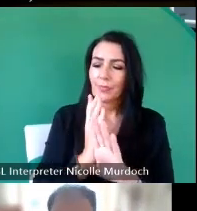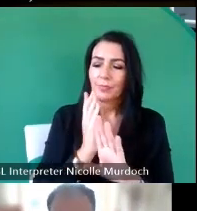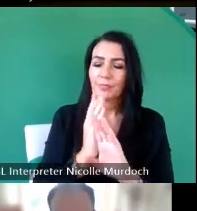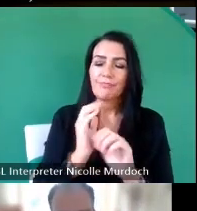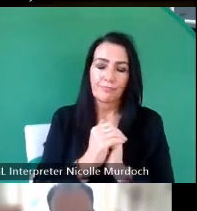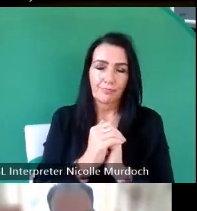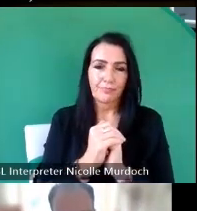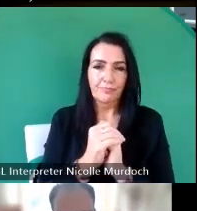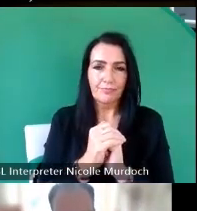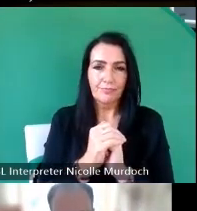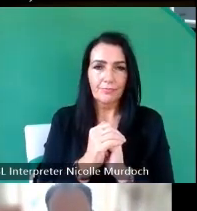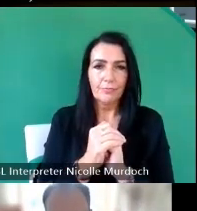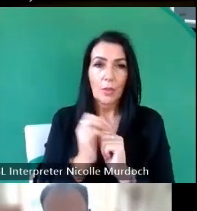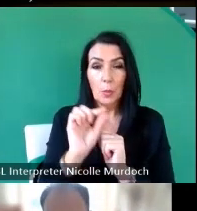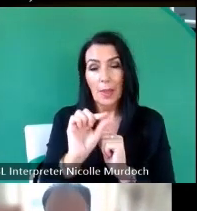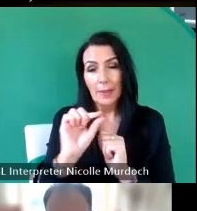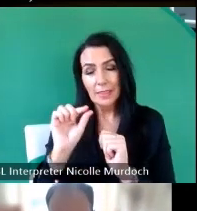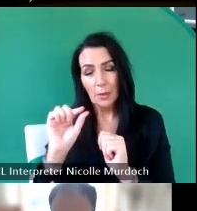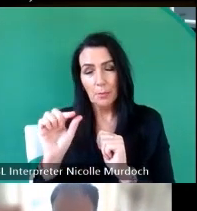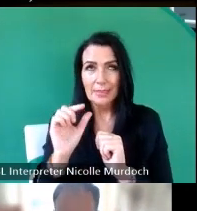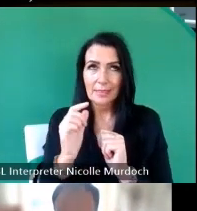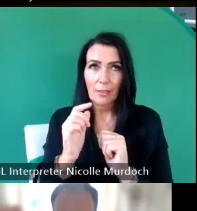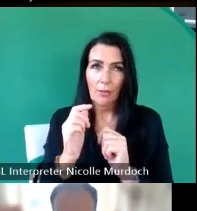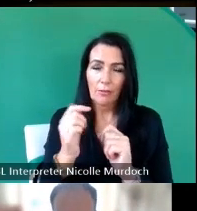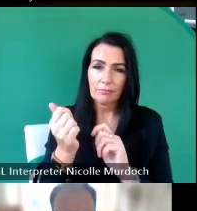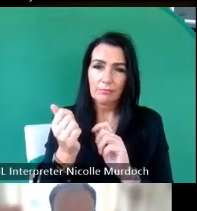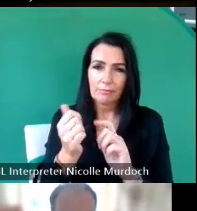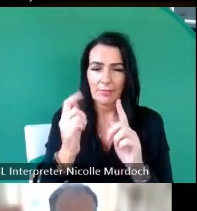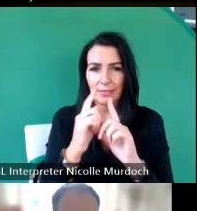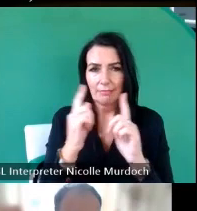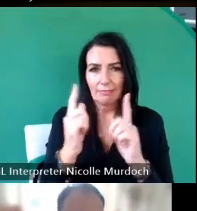do do a little bit of that kind of one-way academic kind of stuff where we present our